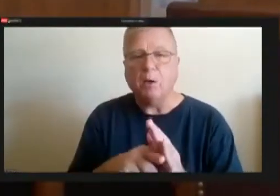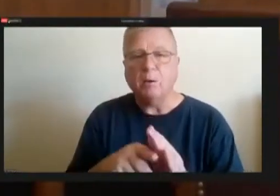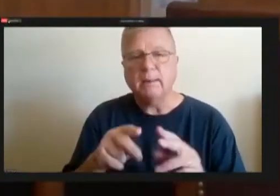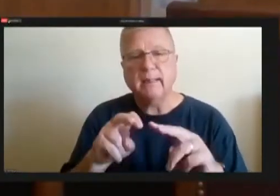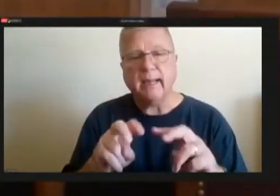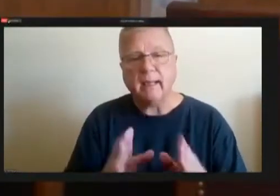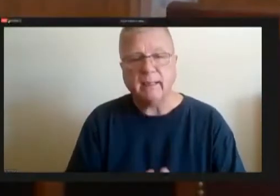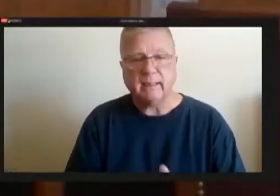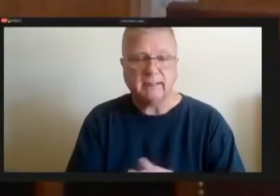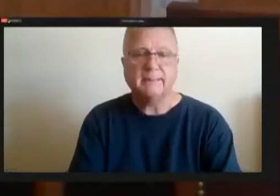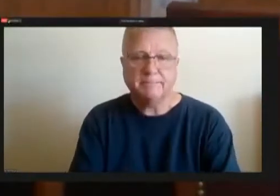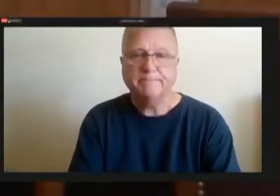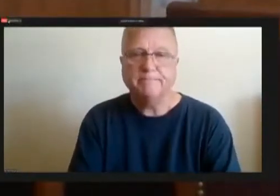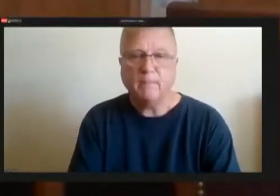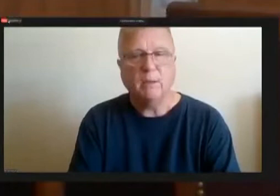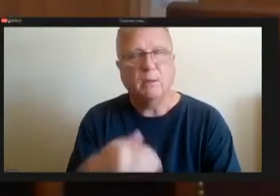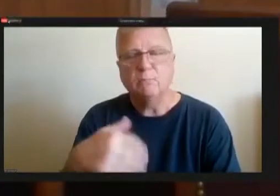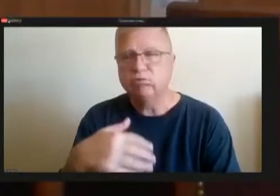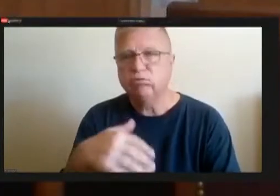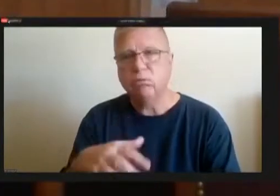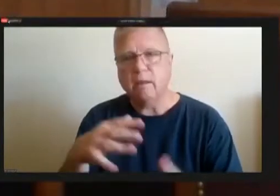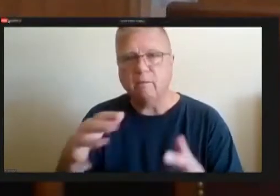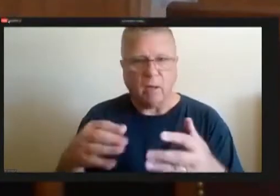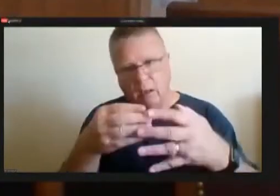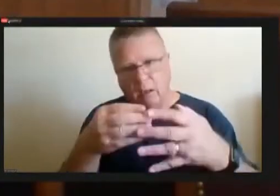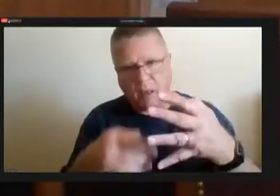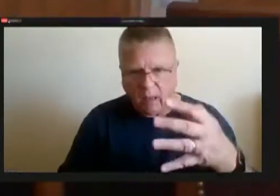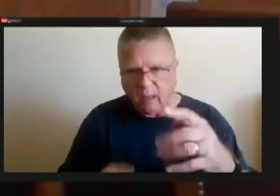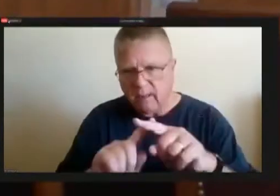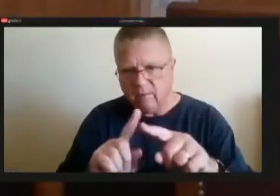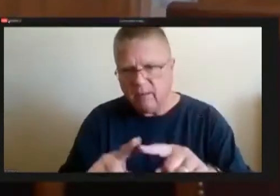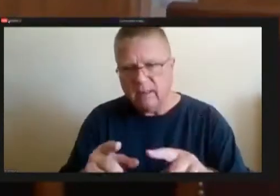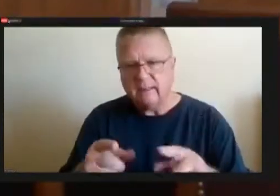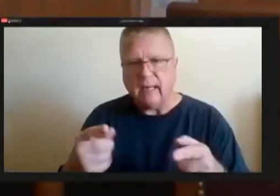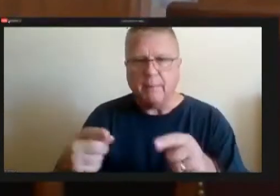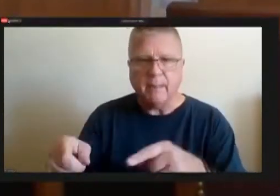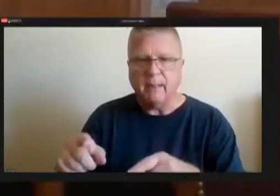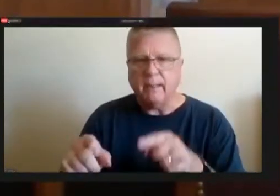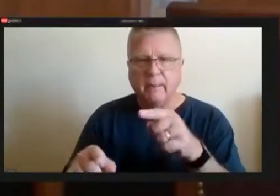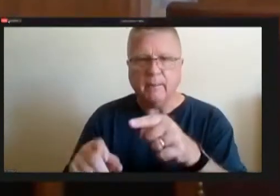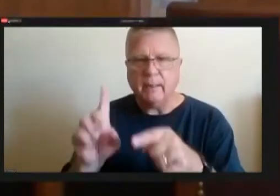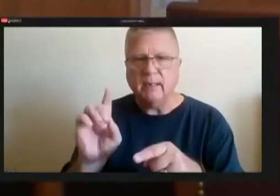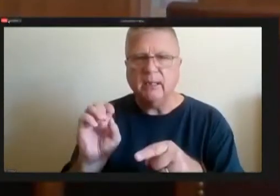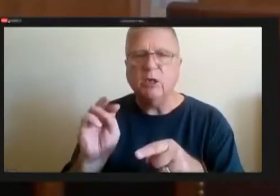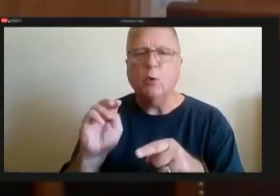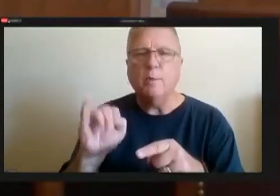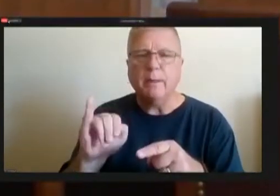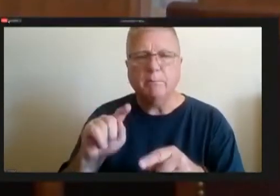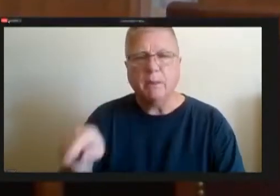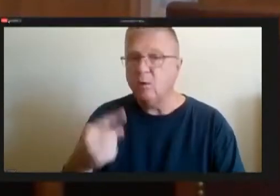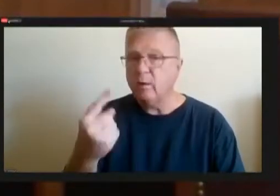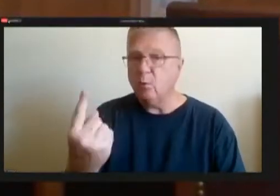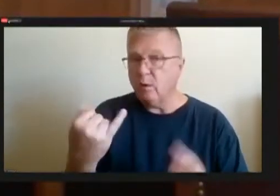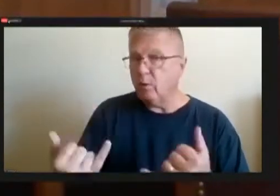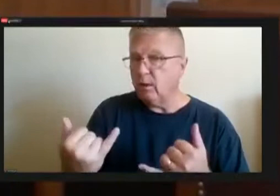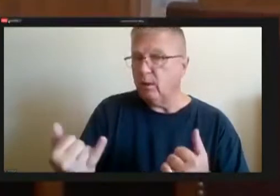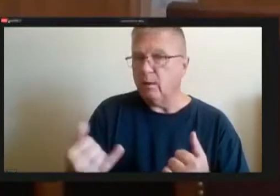You know they have a lot of moving parts and Domi, and that they only have one currently so she stressed the importance of this.